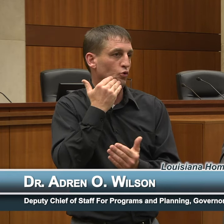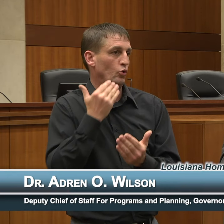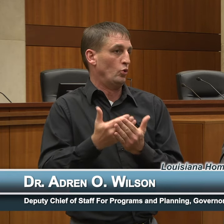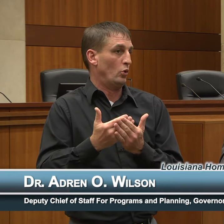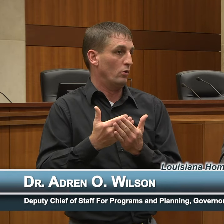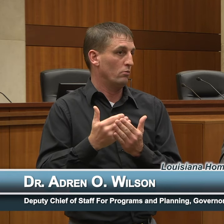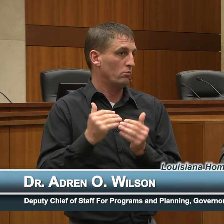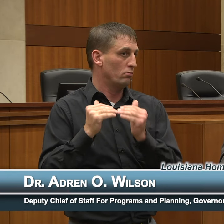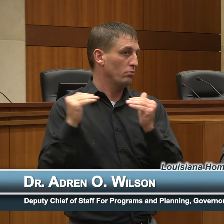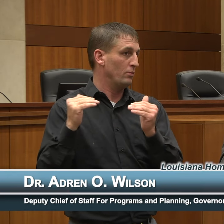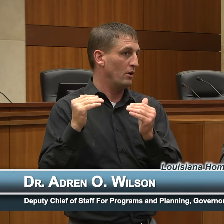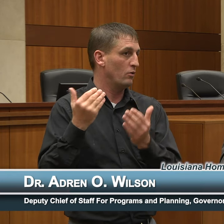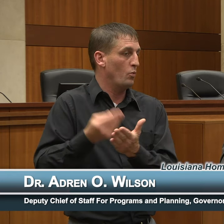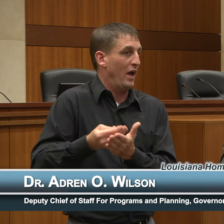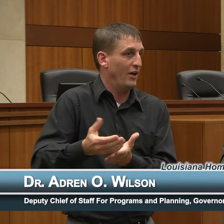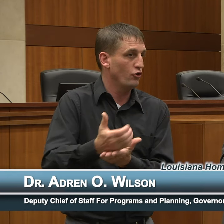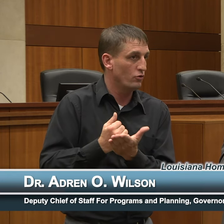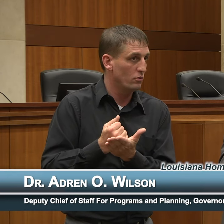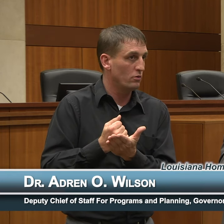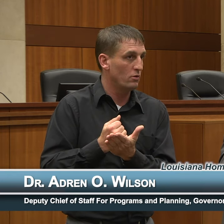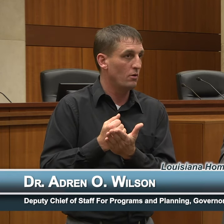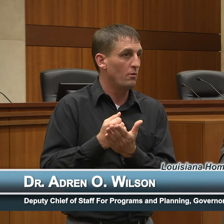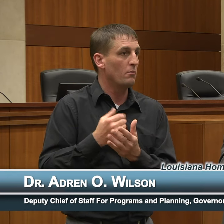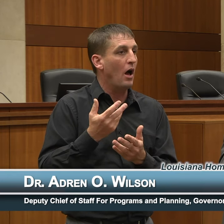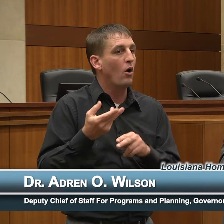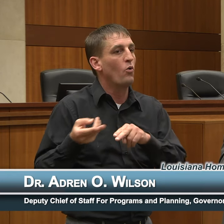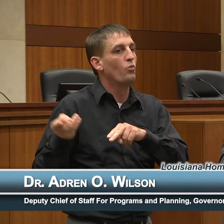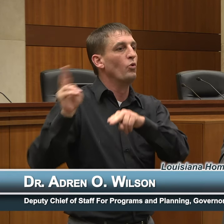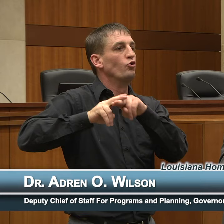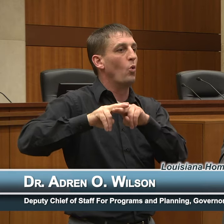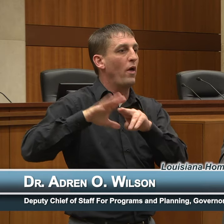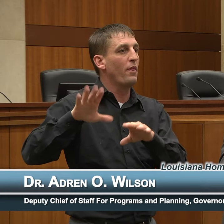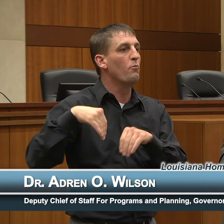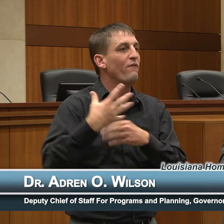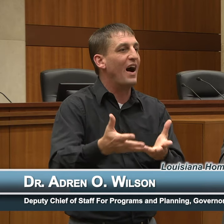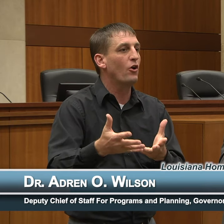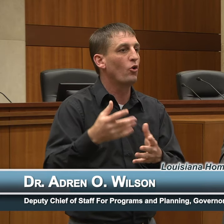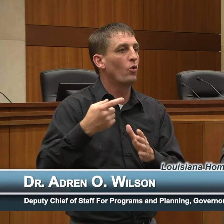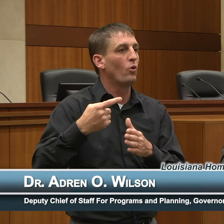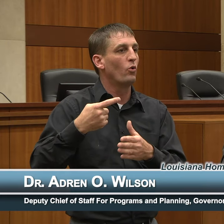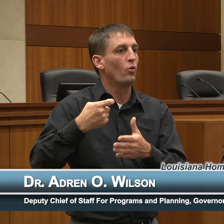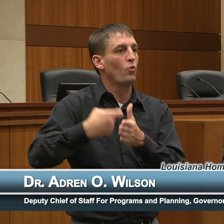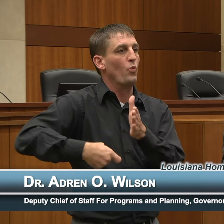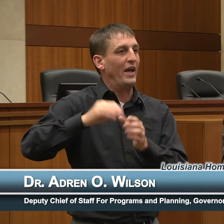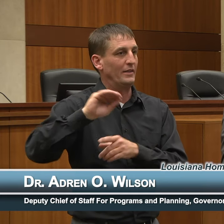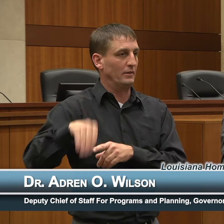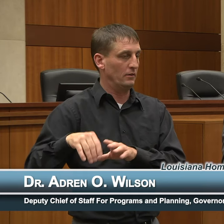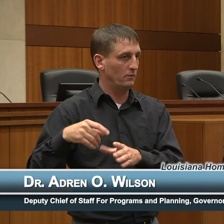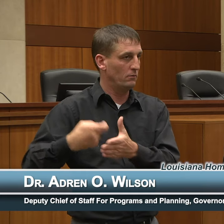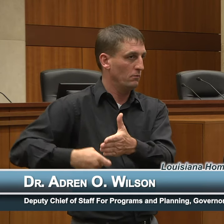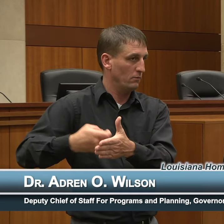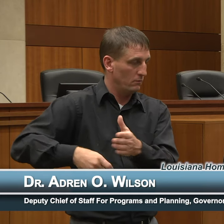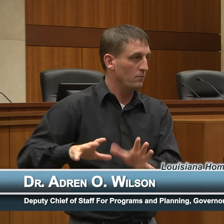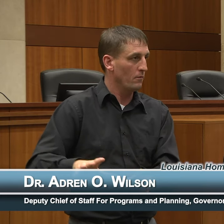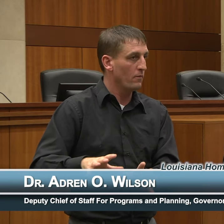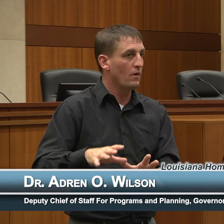successfully restoring provider rates. It goes without saying because you all see